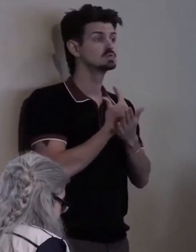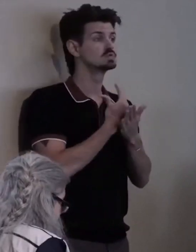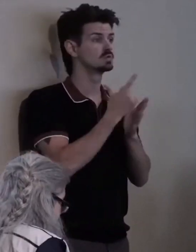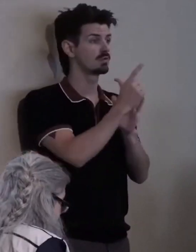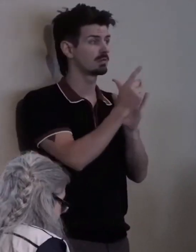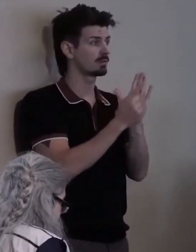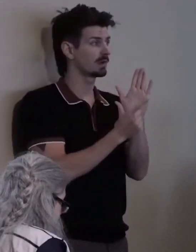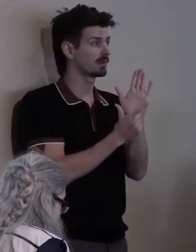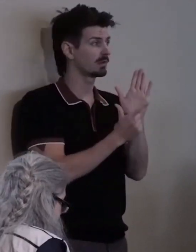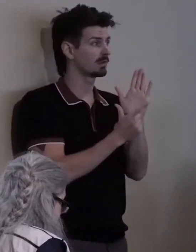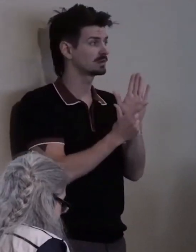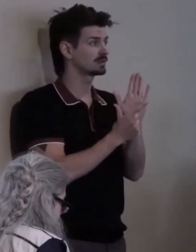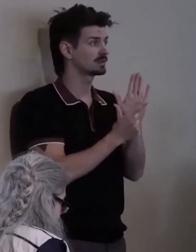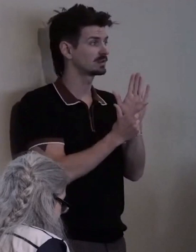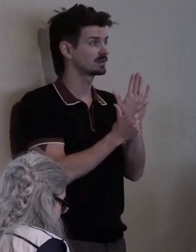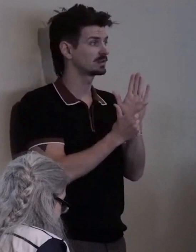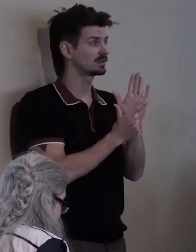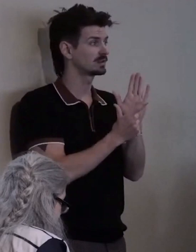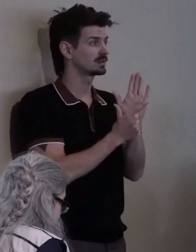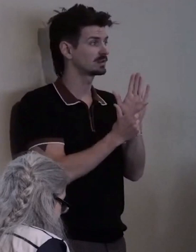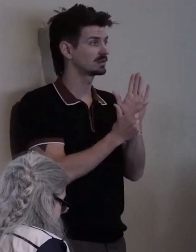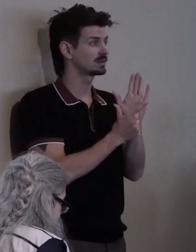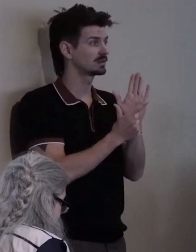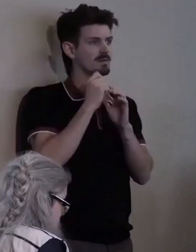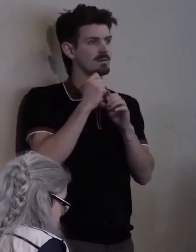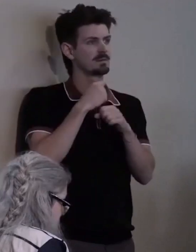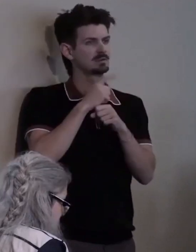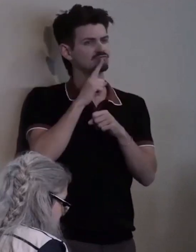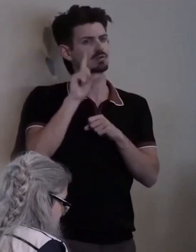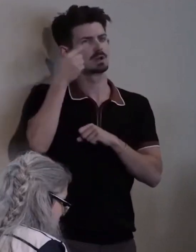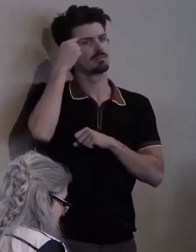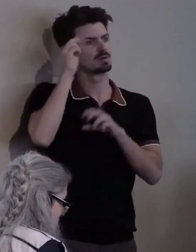to make government websites accessible.